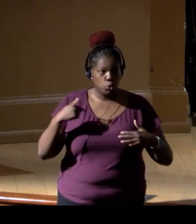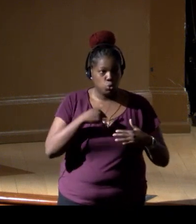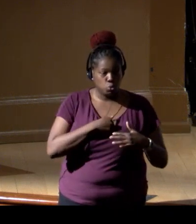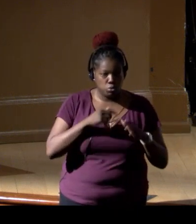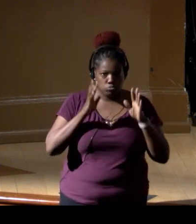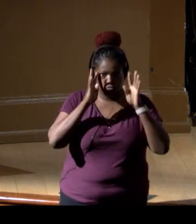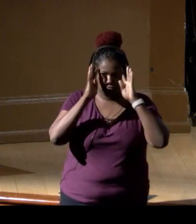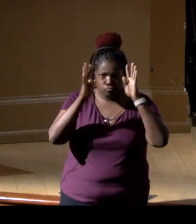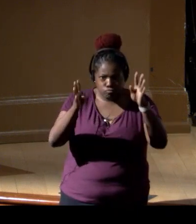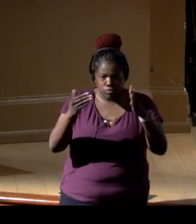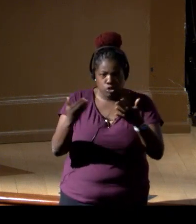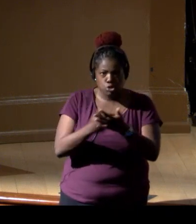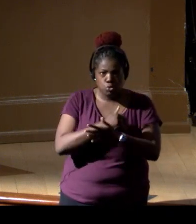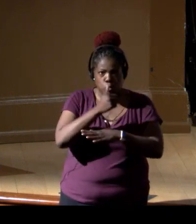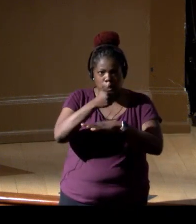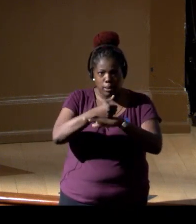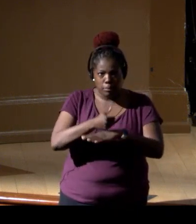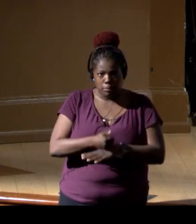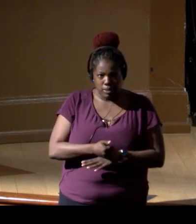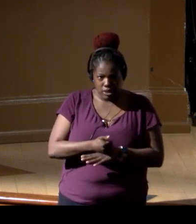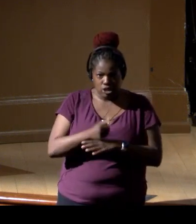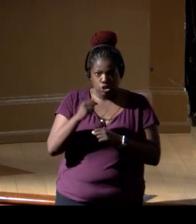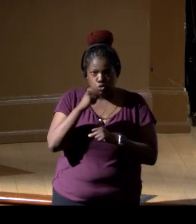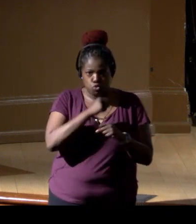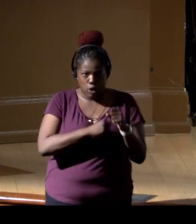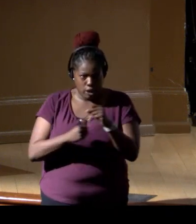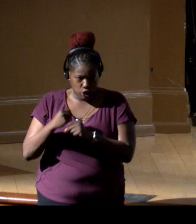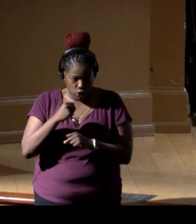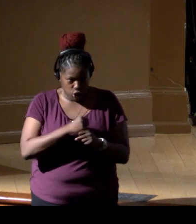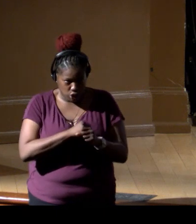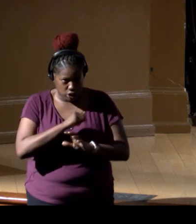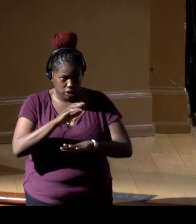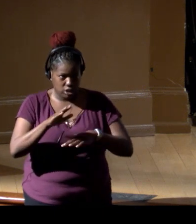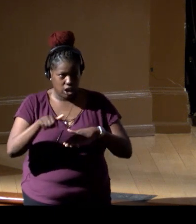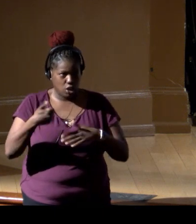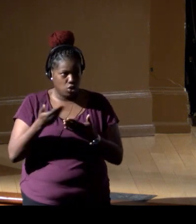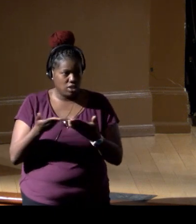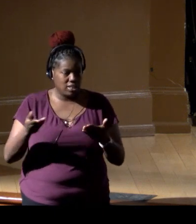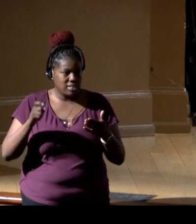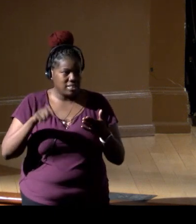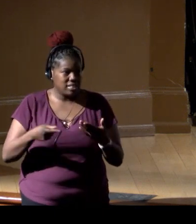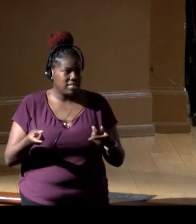all of these new implementation strategies and all of the other things that need to happen in the future.